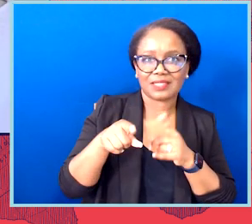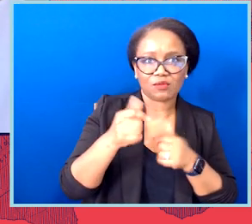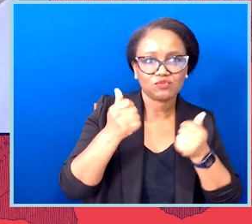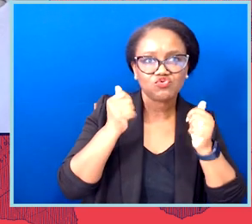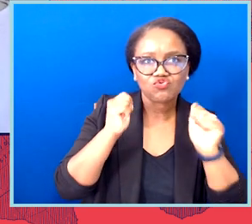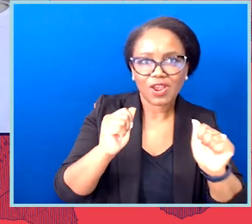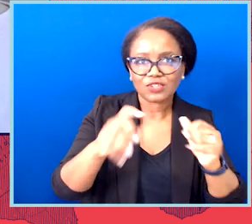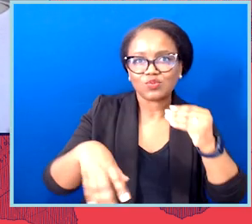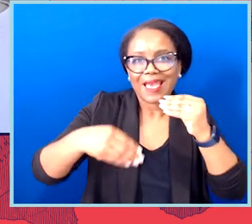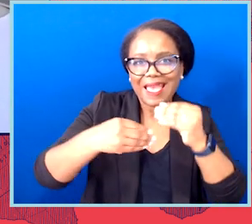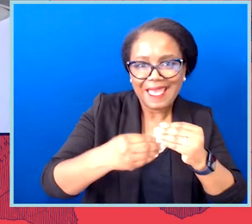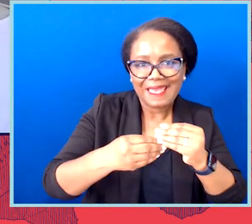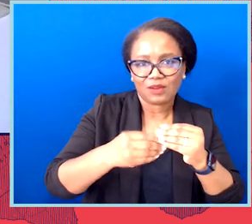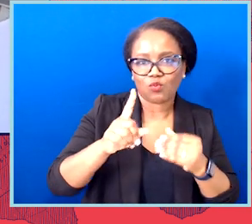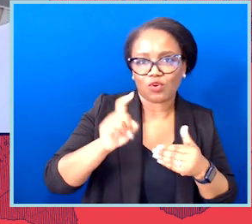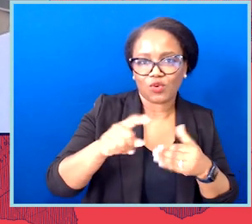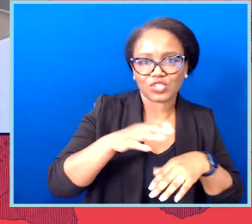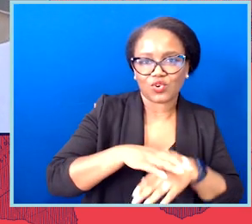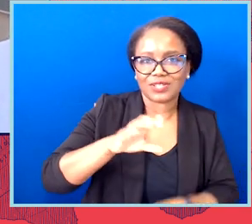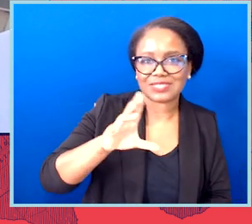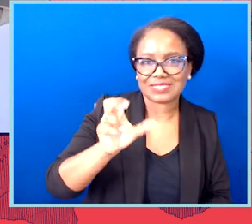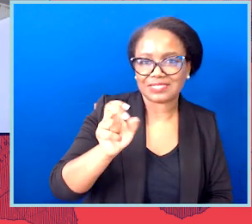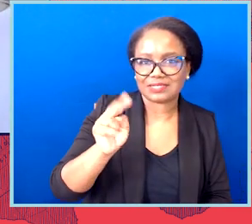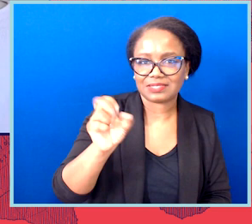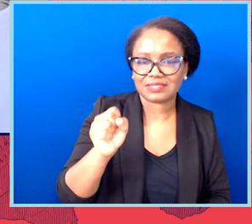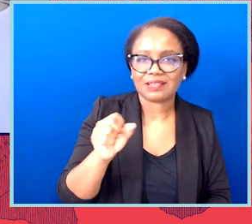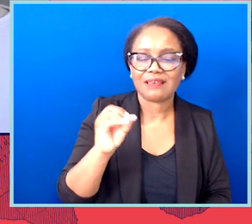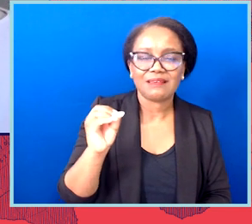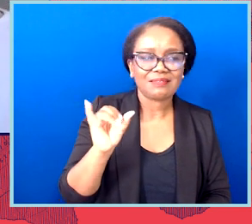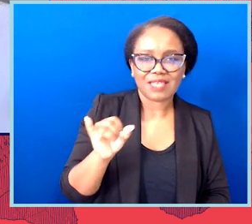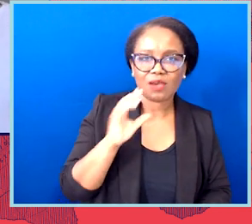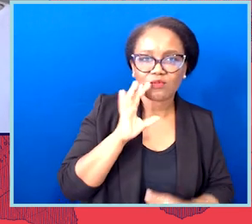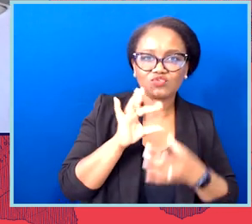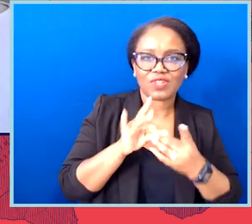would have resulted in significant undercounting of our communities of color with devastating impacts.